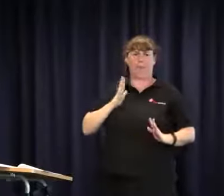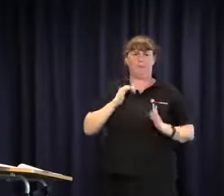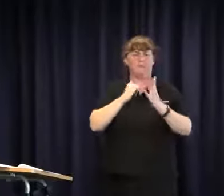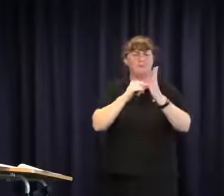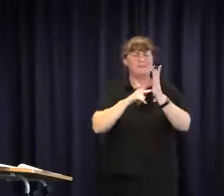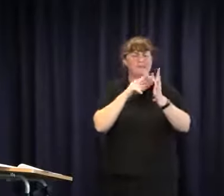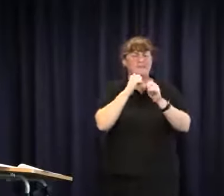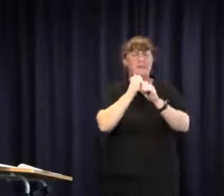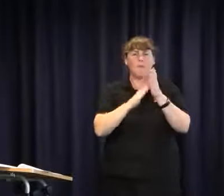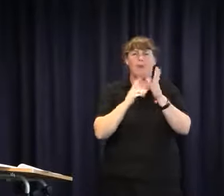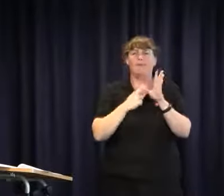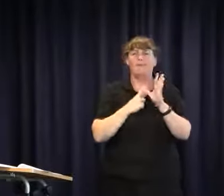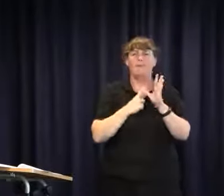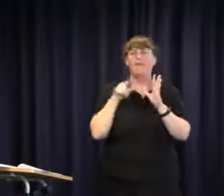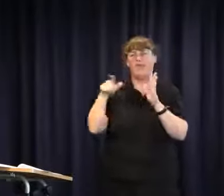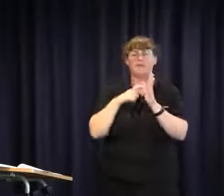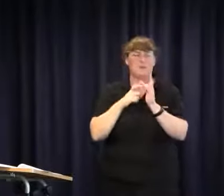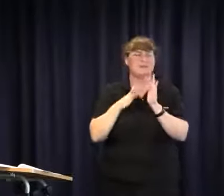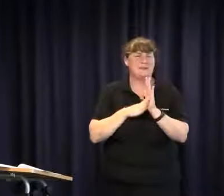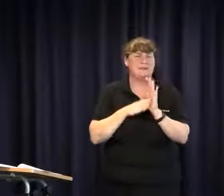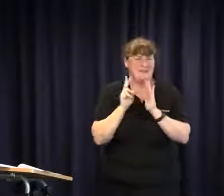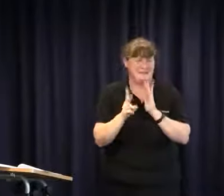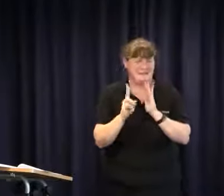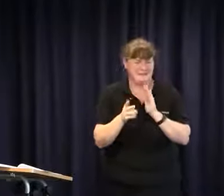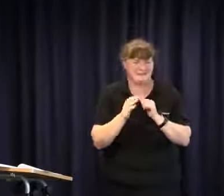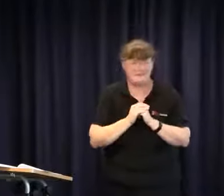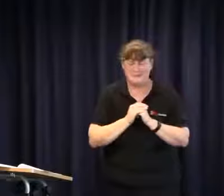into the ear so you're not embarrassed about wearing a hearing aid. They were adding to